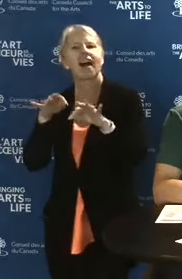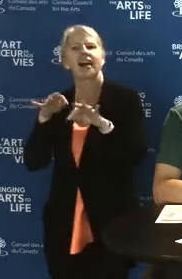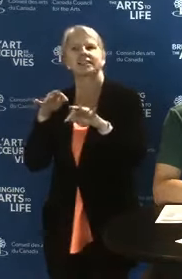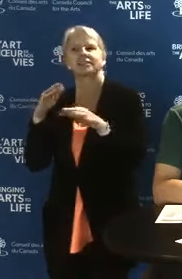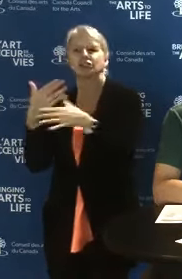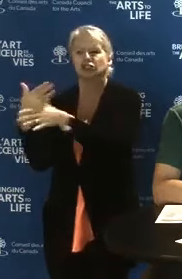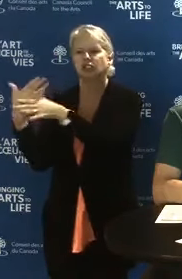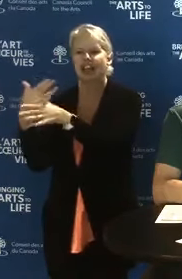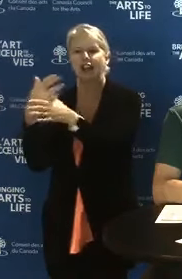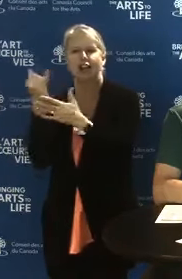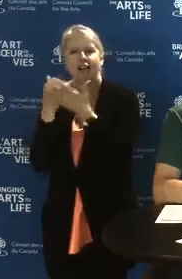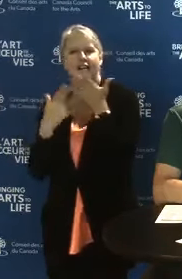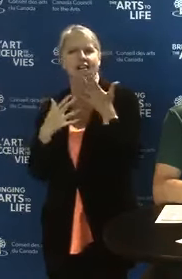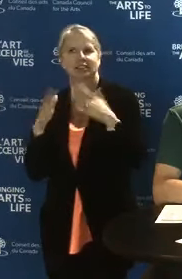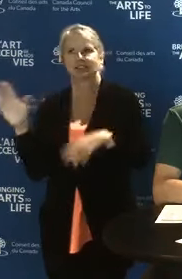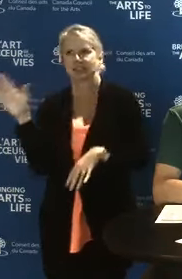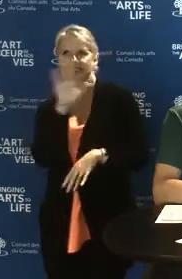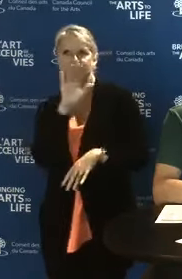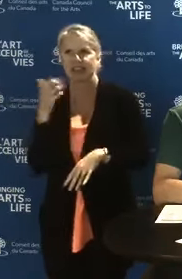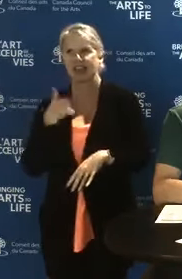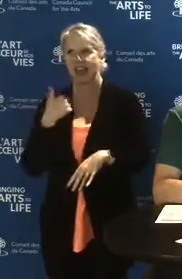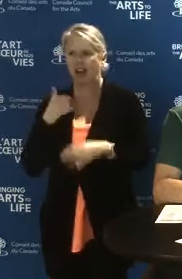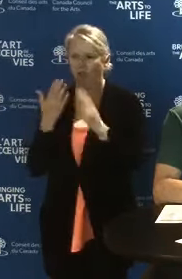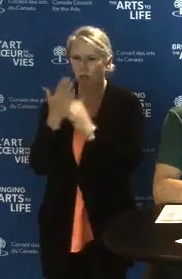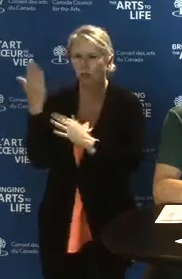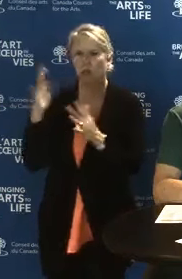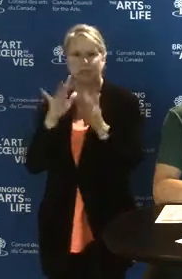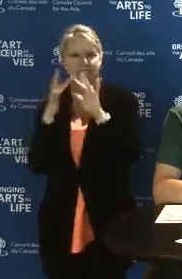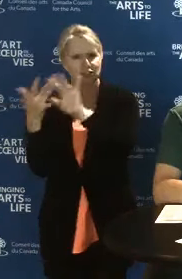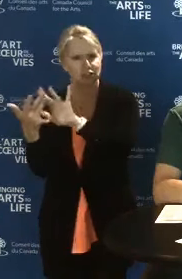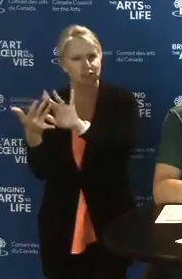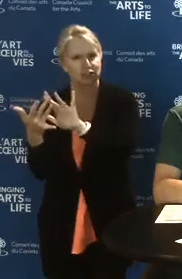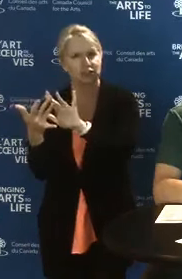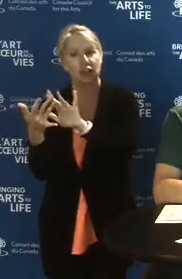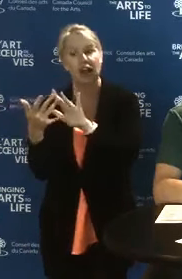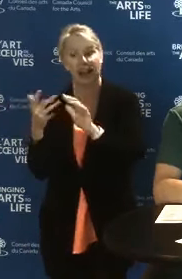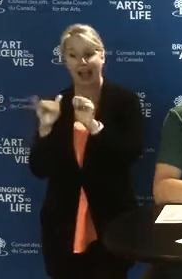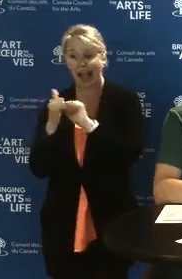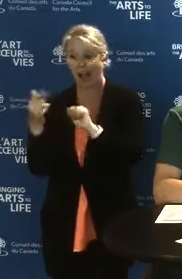in the digital age, and how can we, together as a sector,